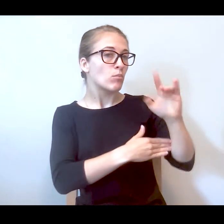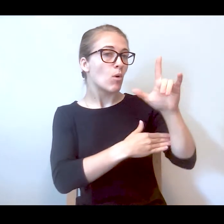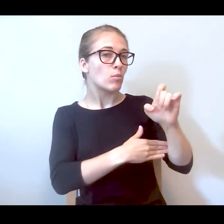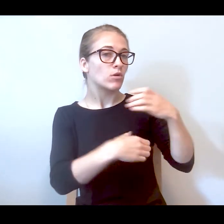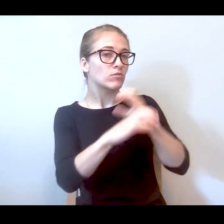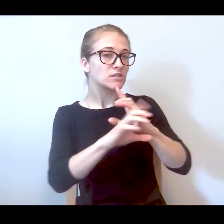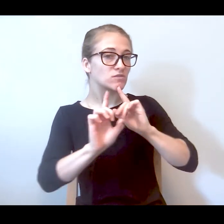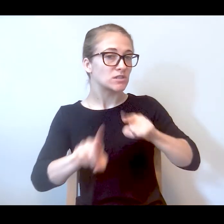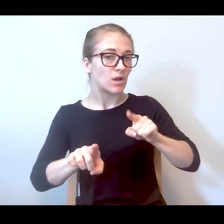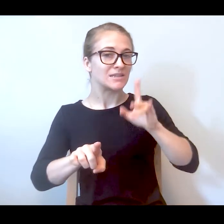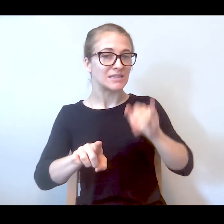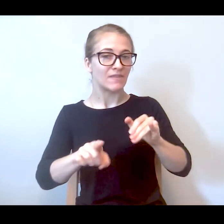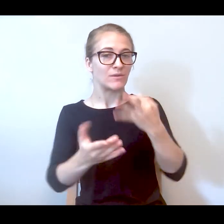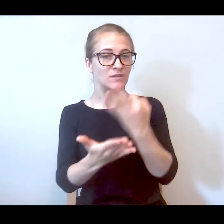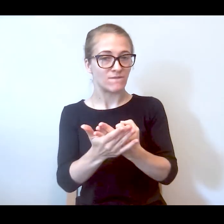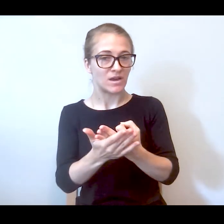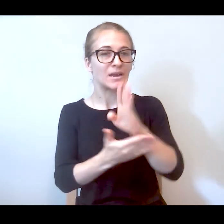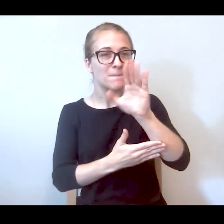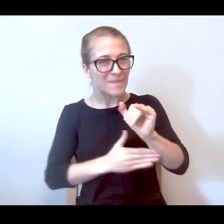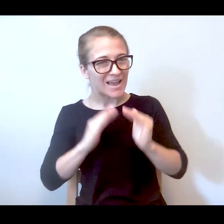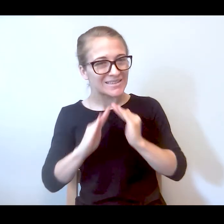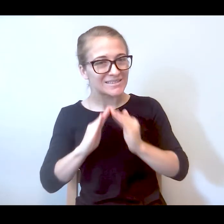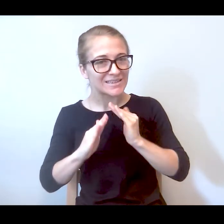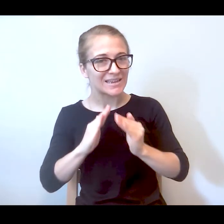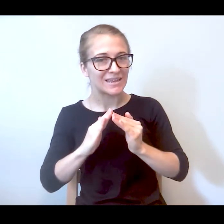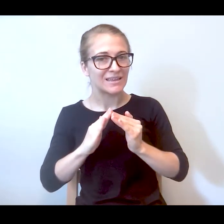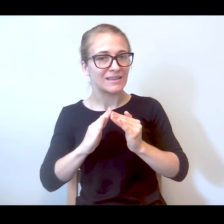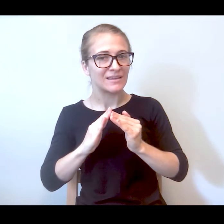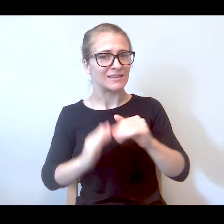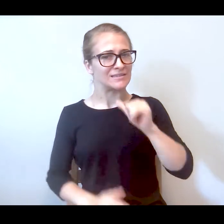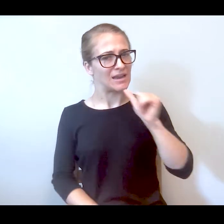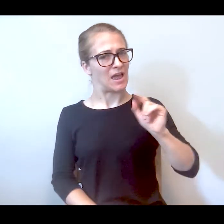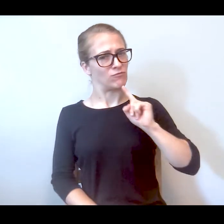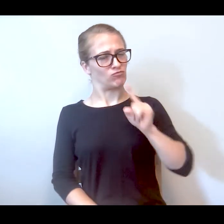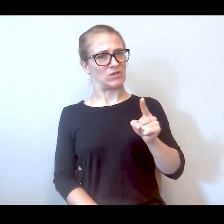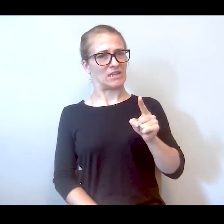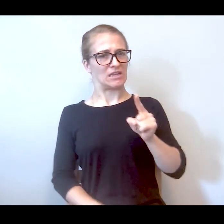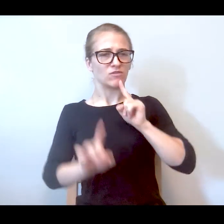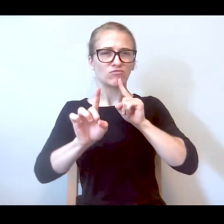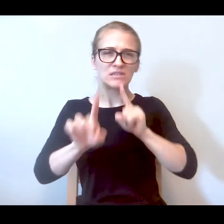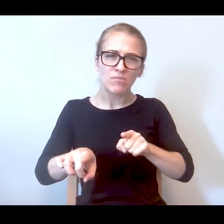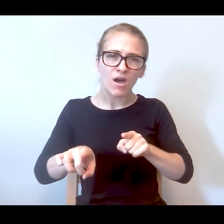2:00 a.m., 3:00 a.m. So for a mobile crisis response funded for the city to not truly respond in